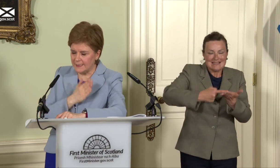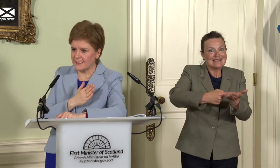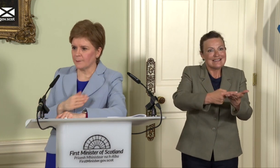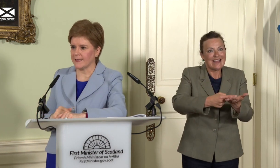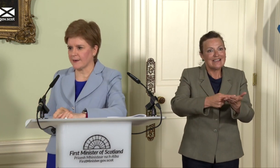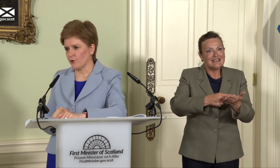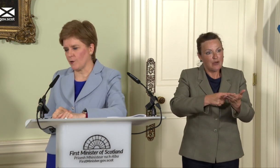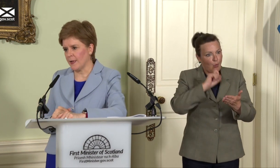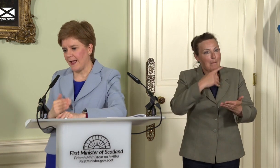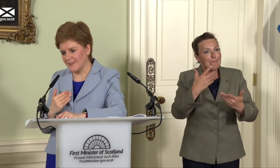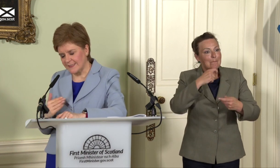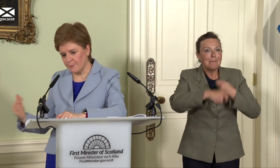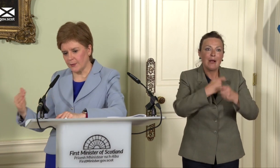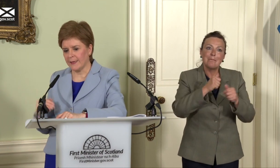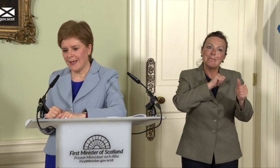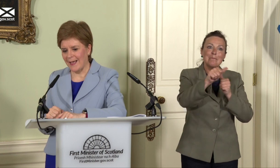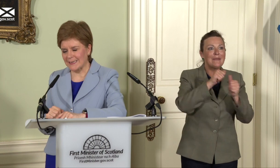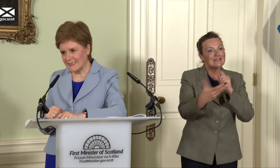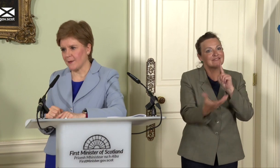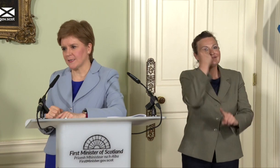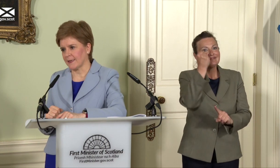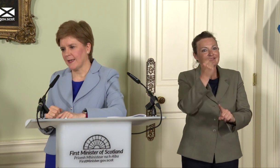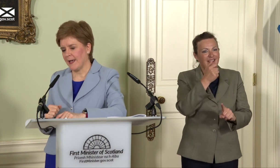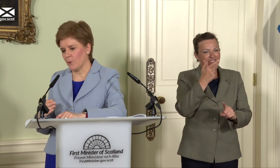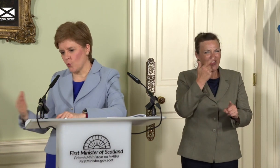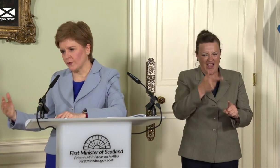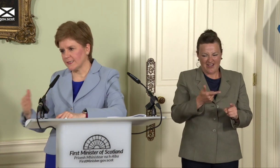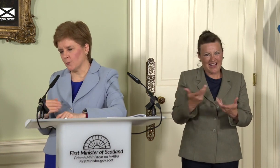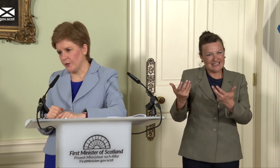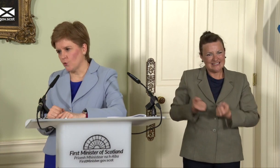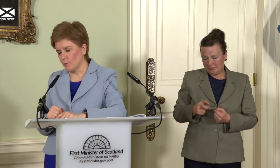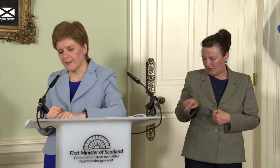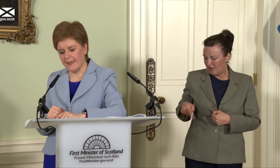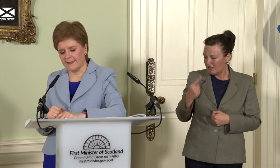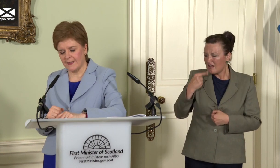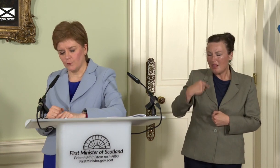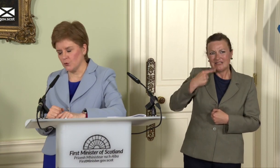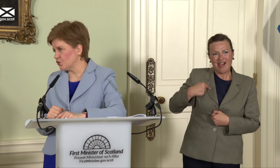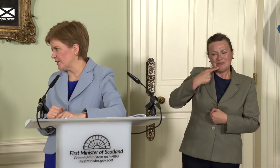leads to a better outcome than simply accepting what we know will be the case if we don’t change.